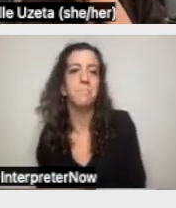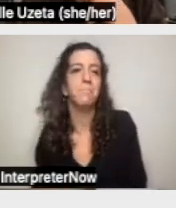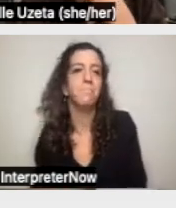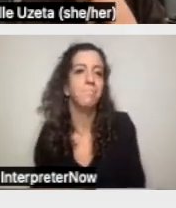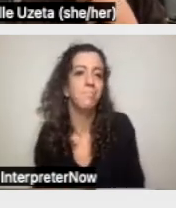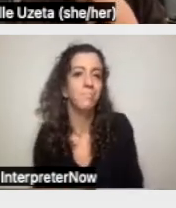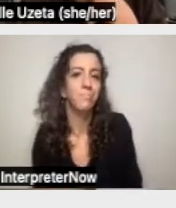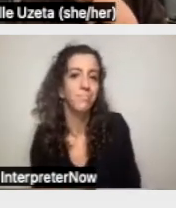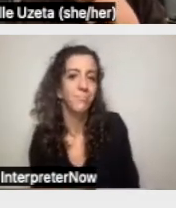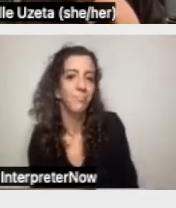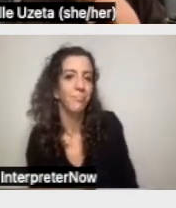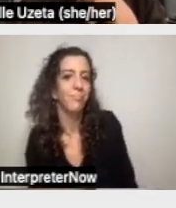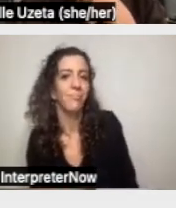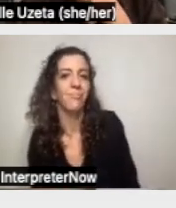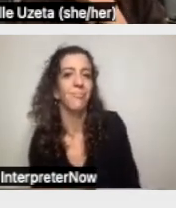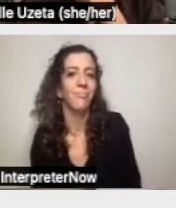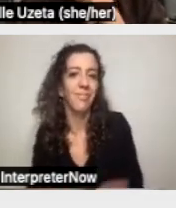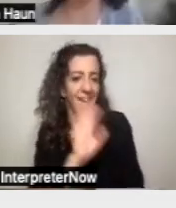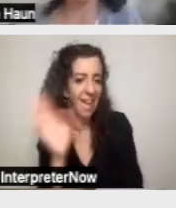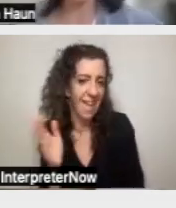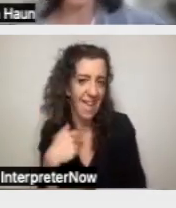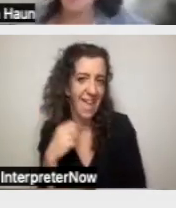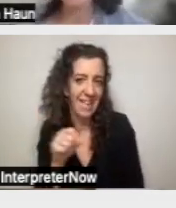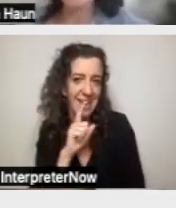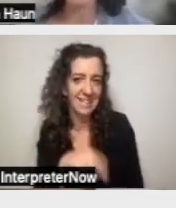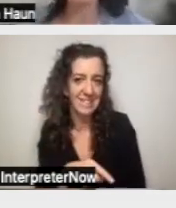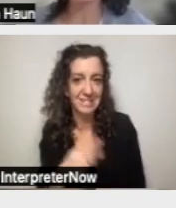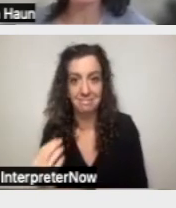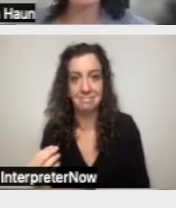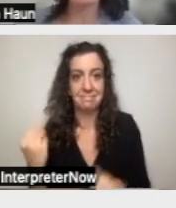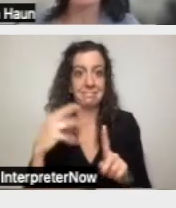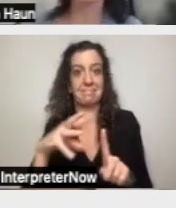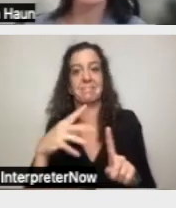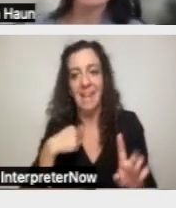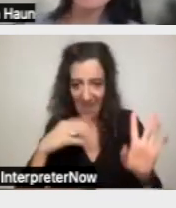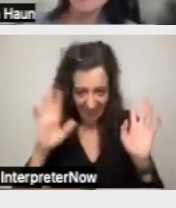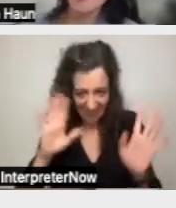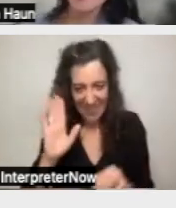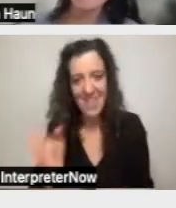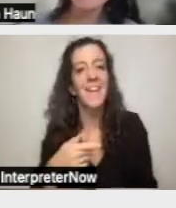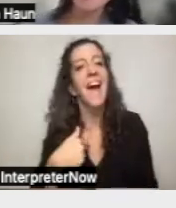[crosstalk] >> VIVIAN HAUN: Hi. Oh, there I am! I am happy to try to answer that.